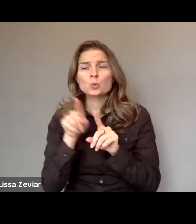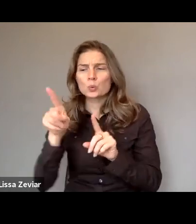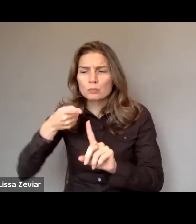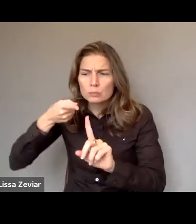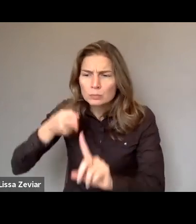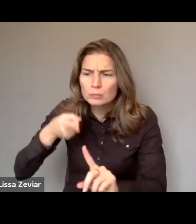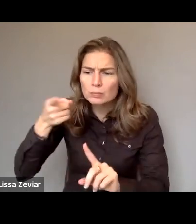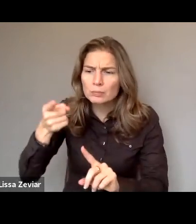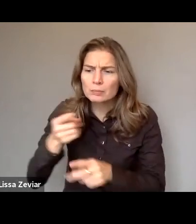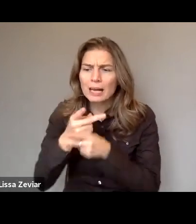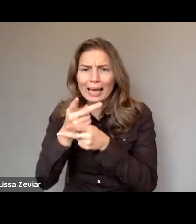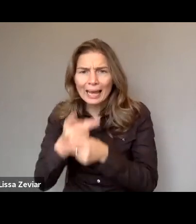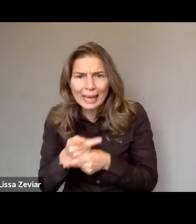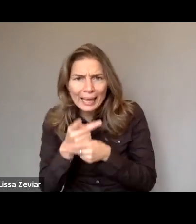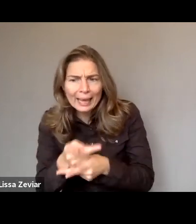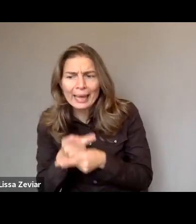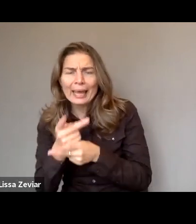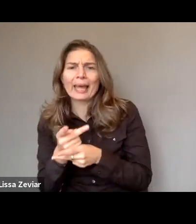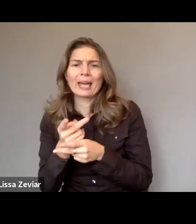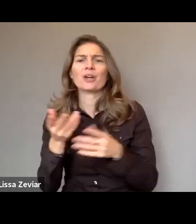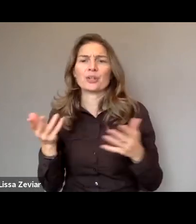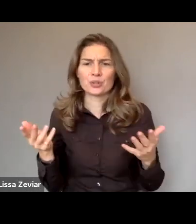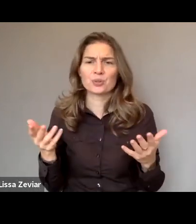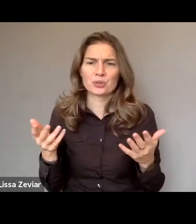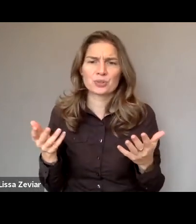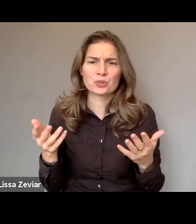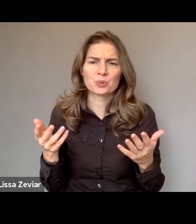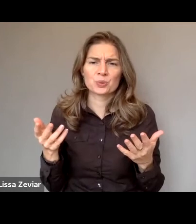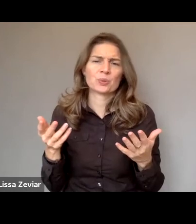and this is often undervalued. That needs to be corrected.